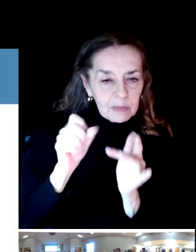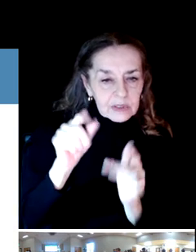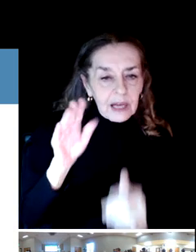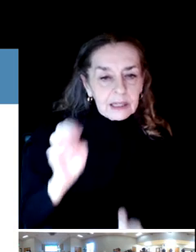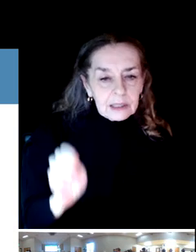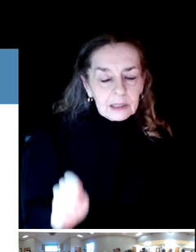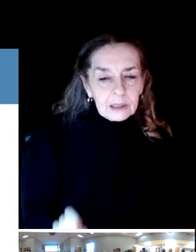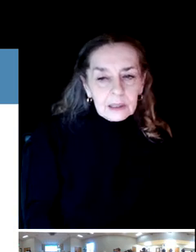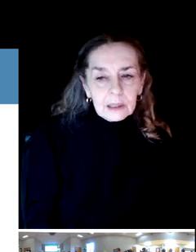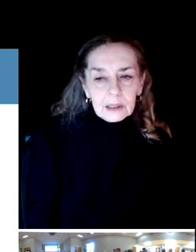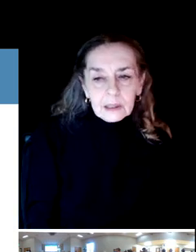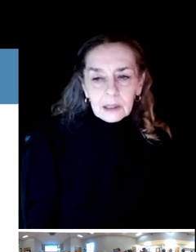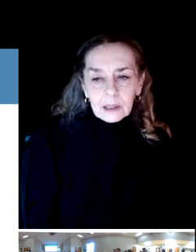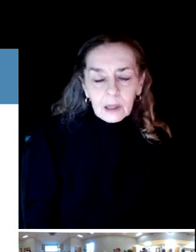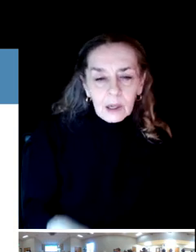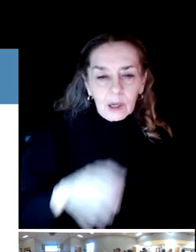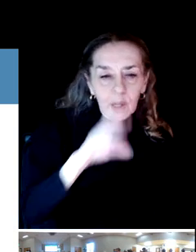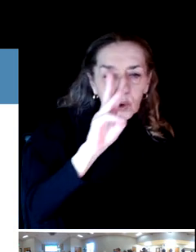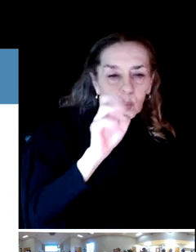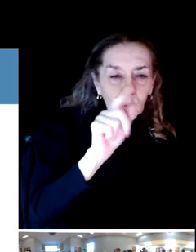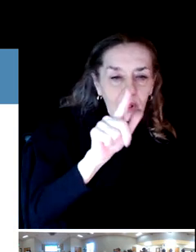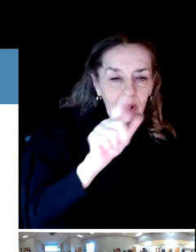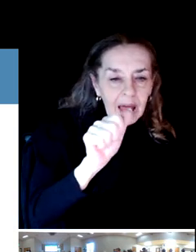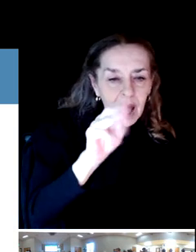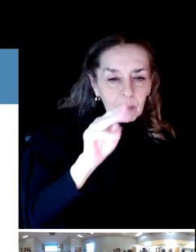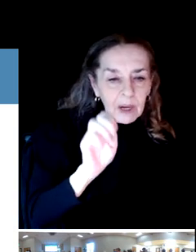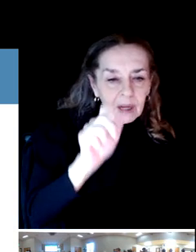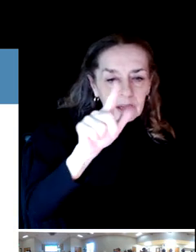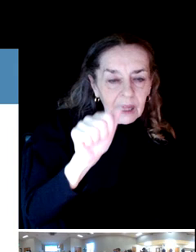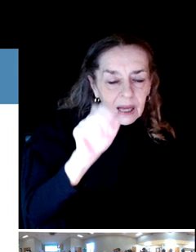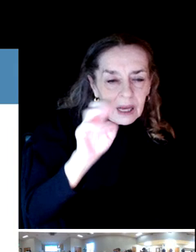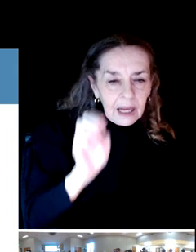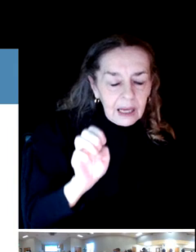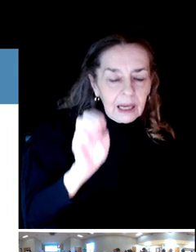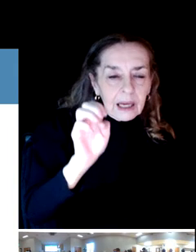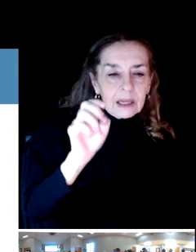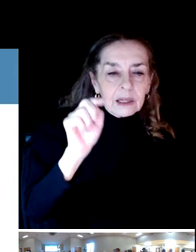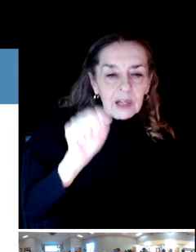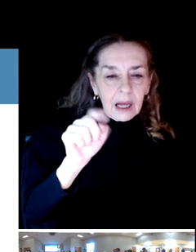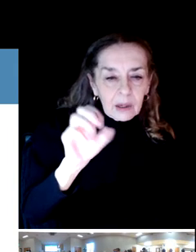Jodie, do we have that right? That's correct.